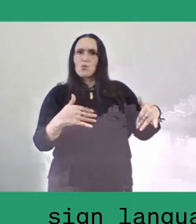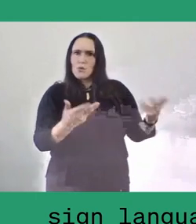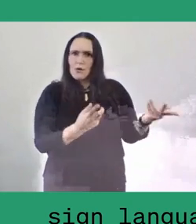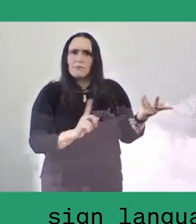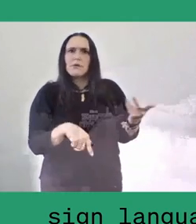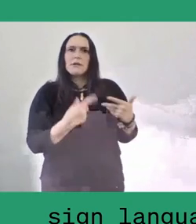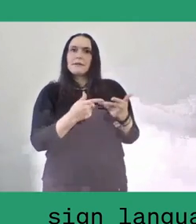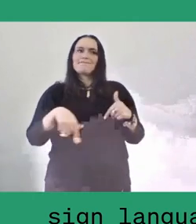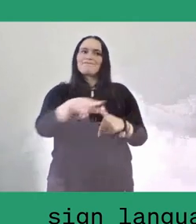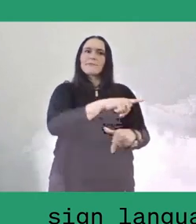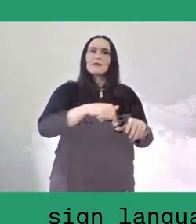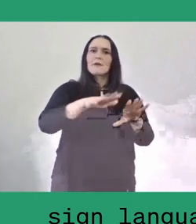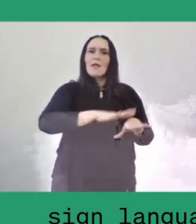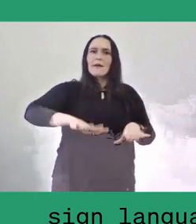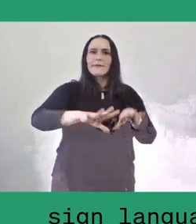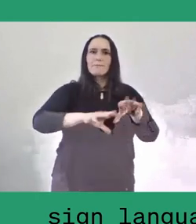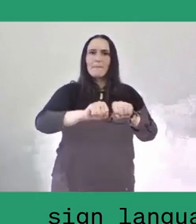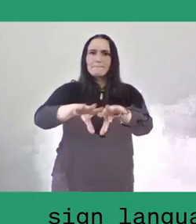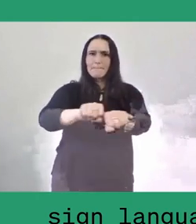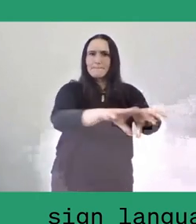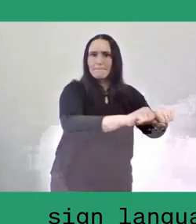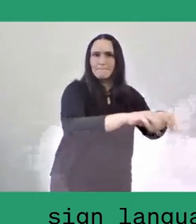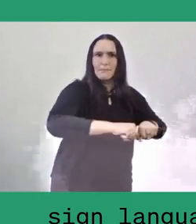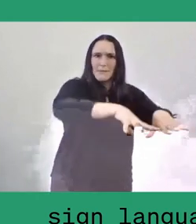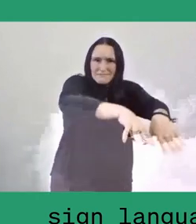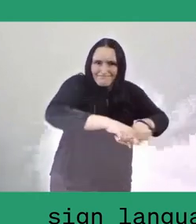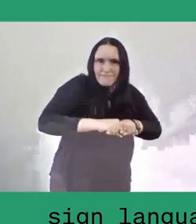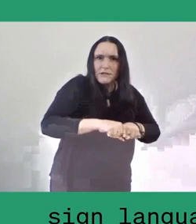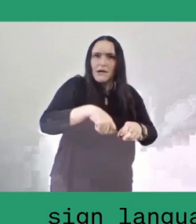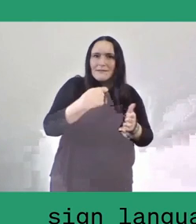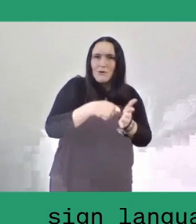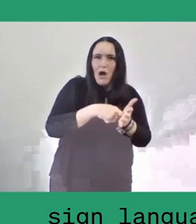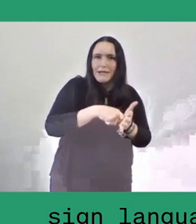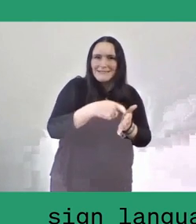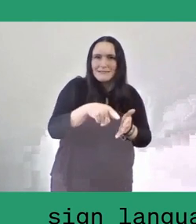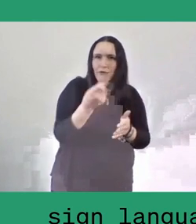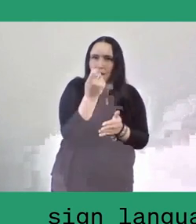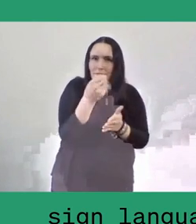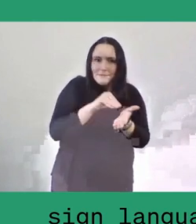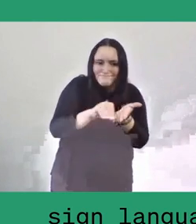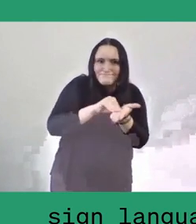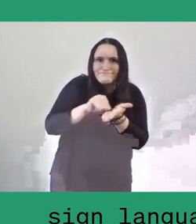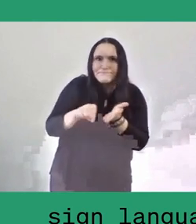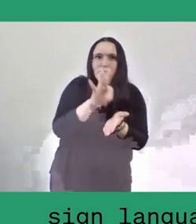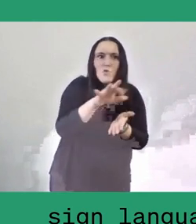as the price of land increased. In order to save and return their neighbourhood and their community,